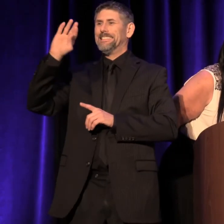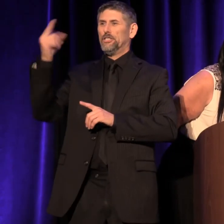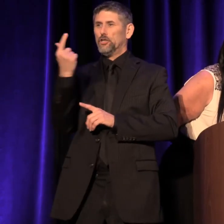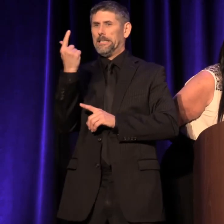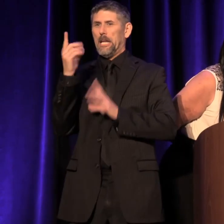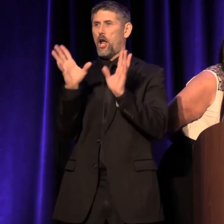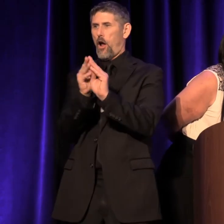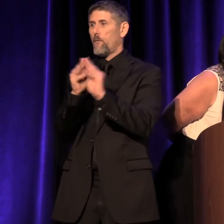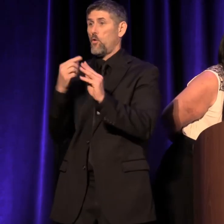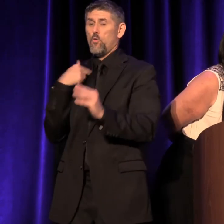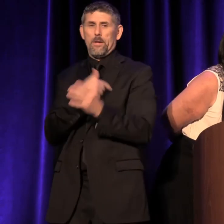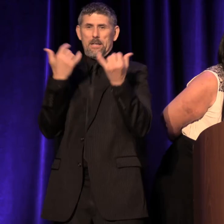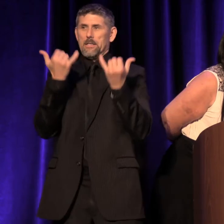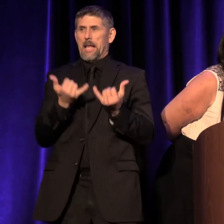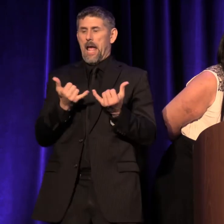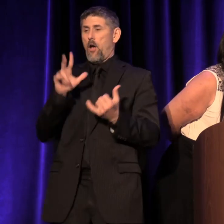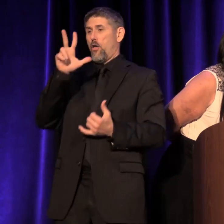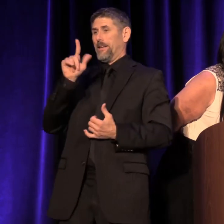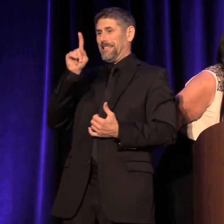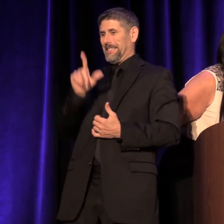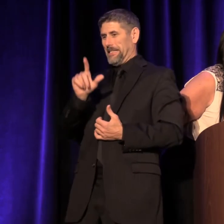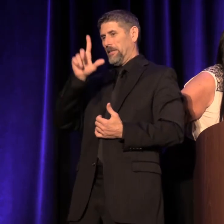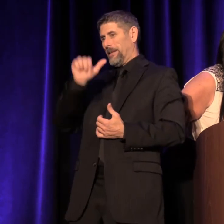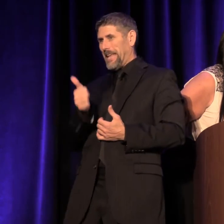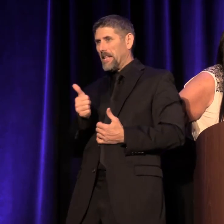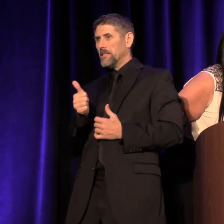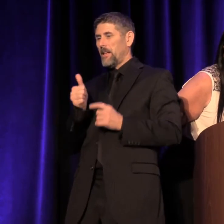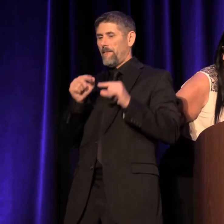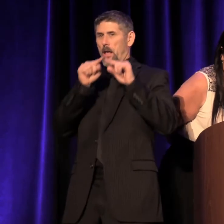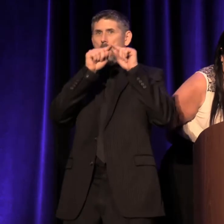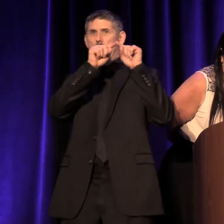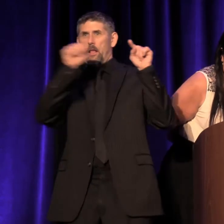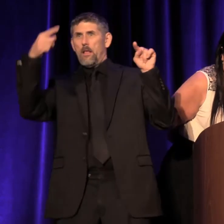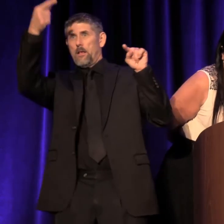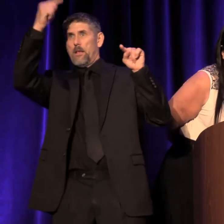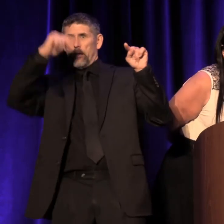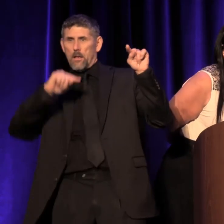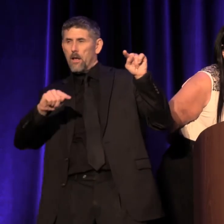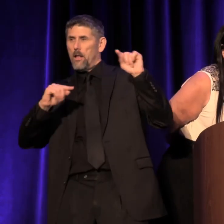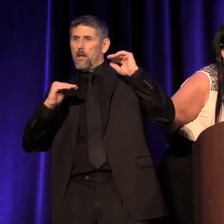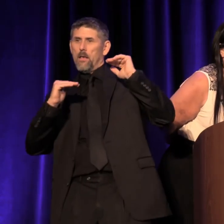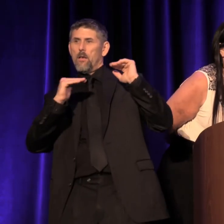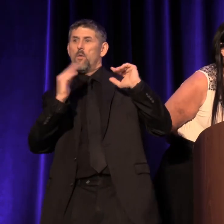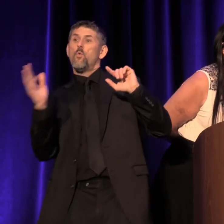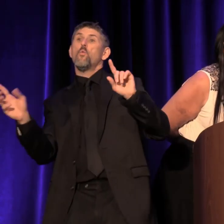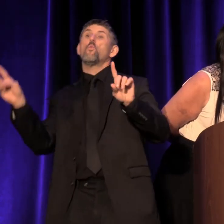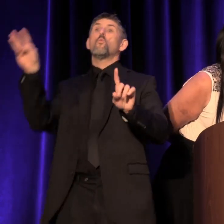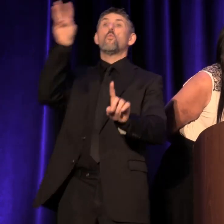We are now by three-tenths of a longitudinal point the farthest west the conference has ever traveled.